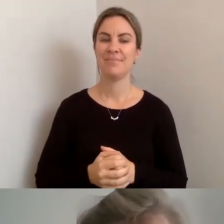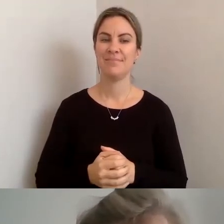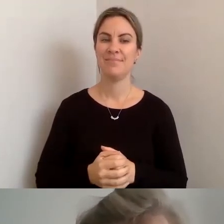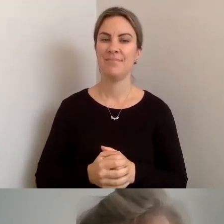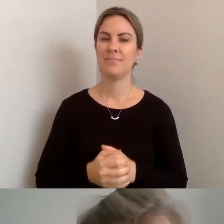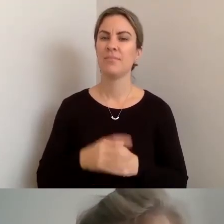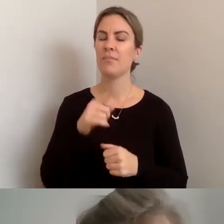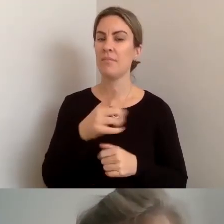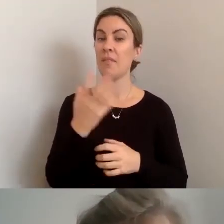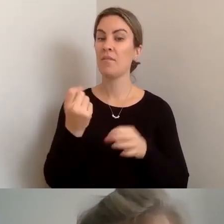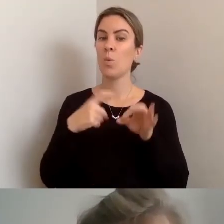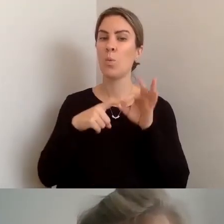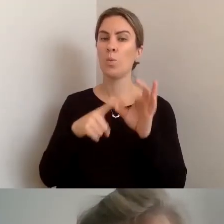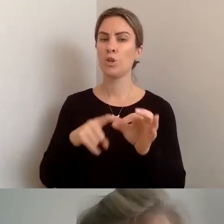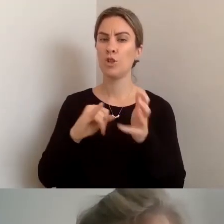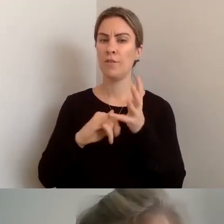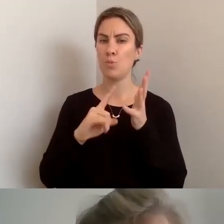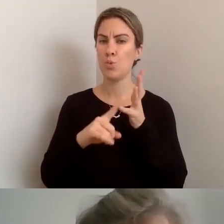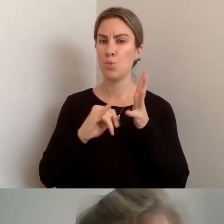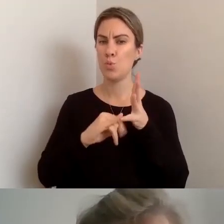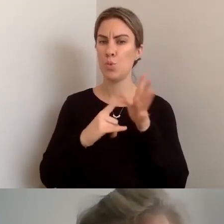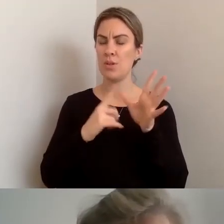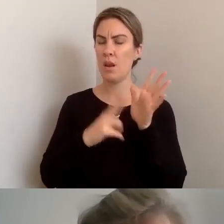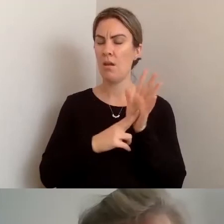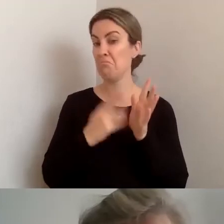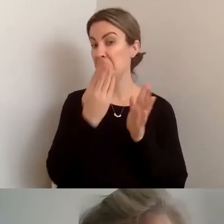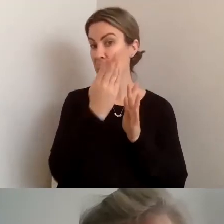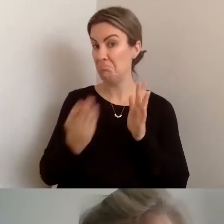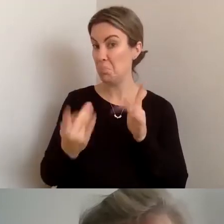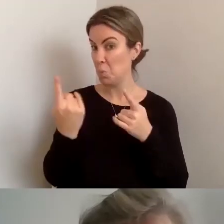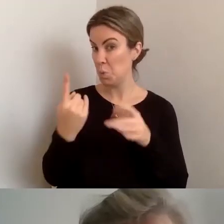one's from Susan Broadway. I'll leave it up to you as to who wants